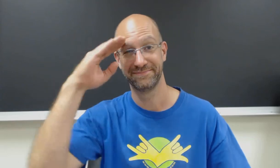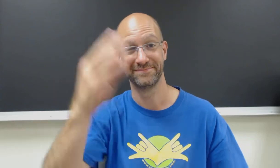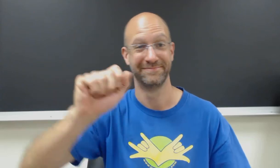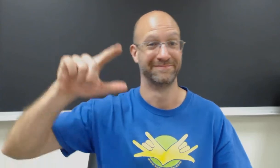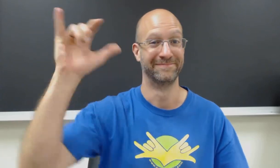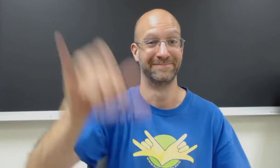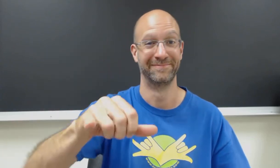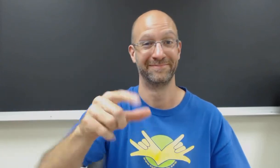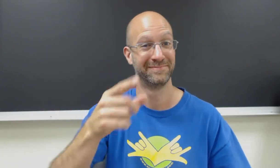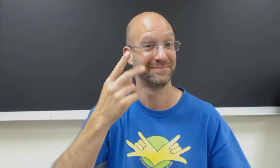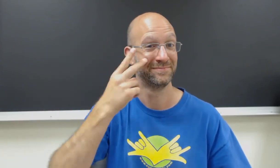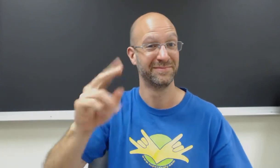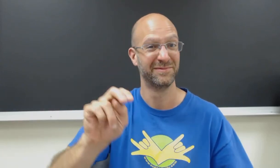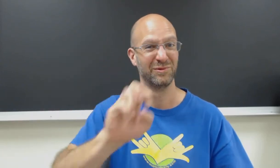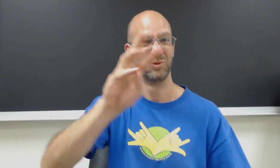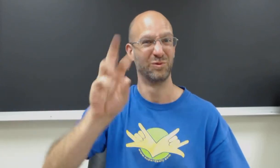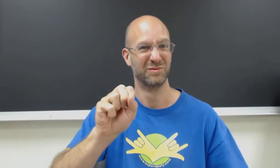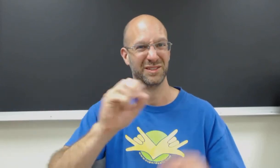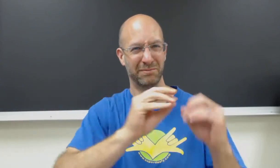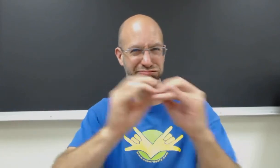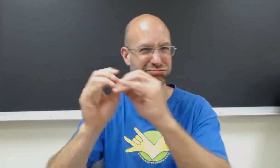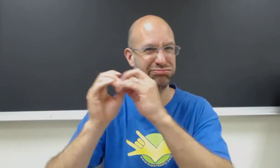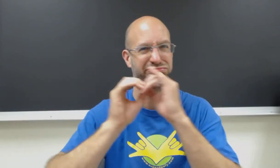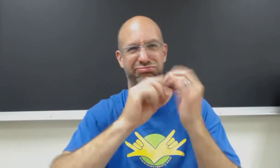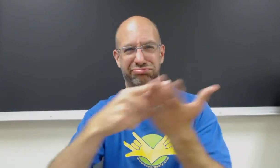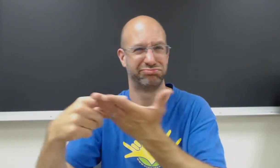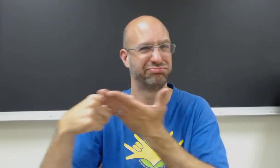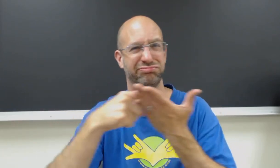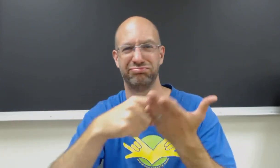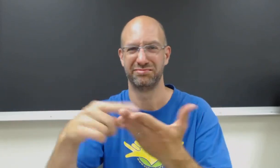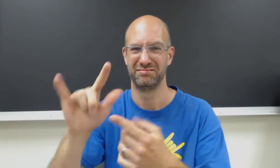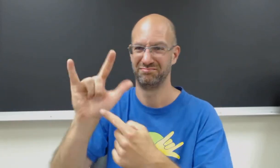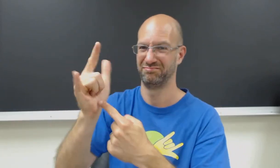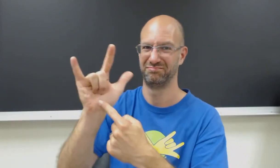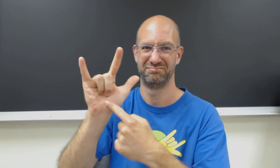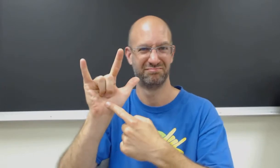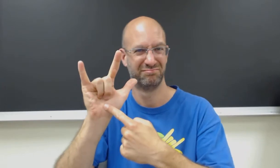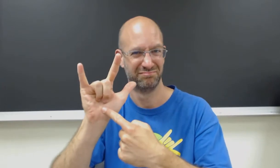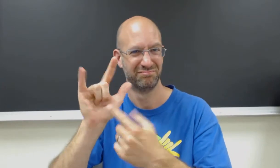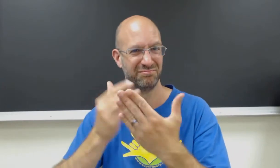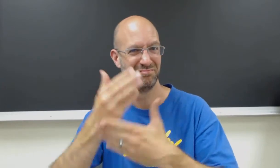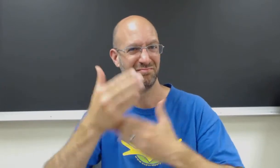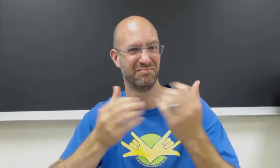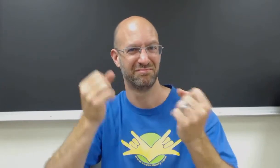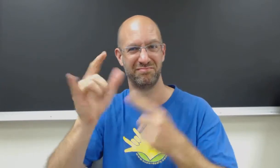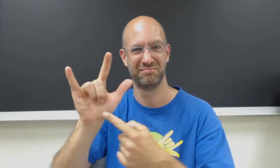HELLO ASL THAT! You probably have seen on the news of the controversy with the ILY-handshape.